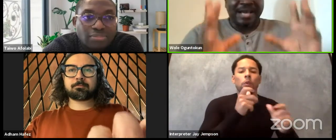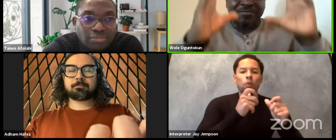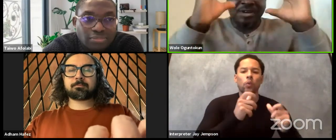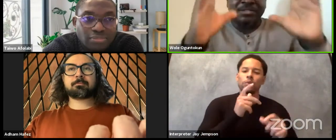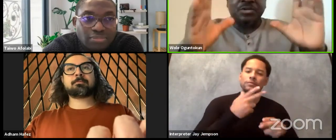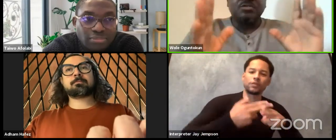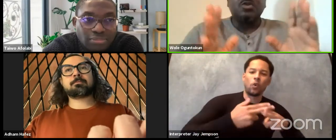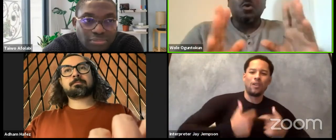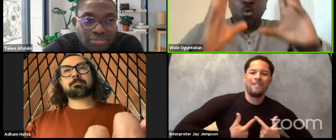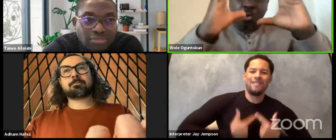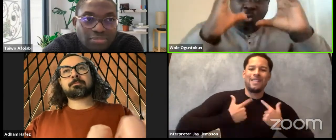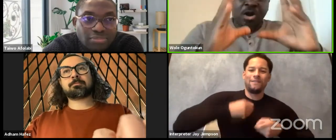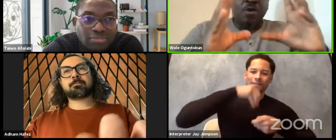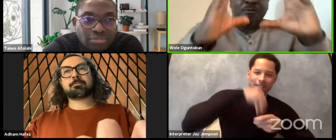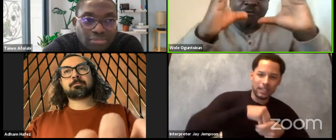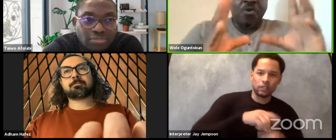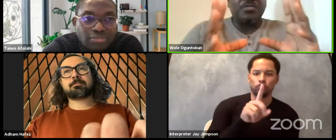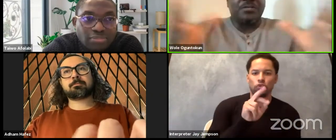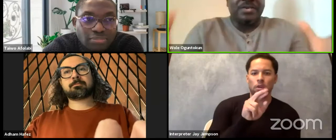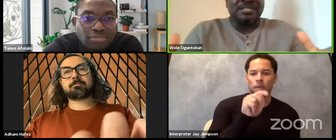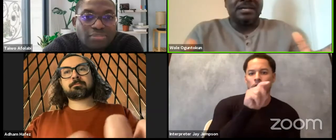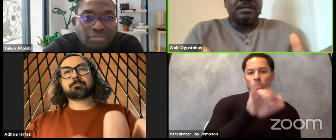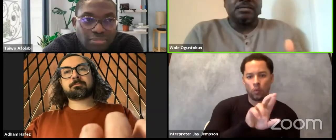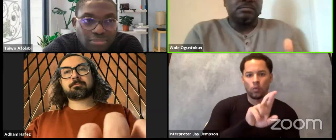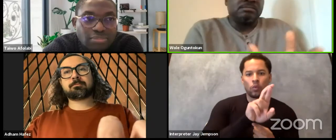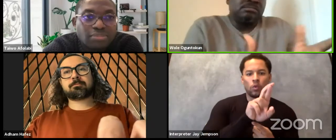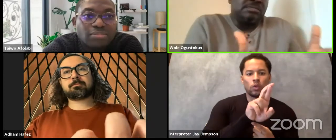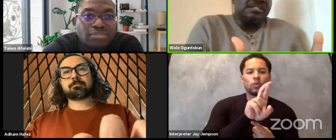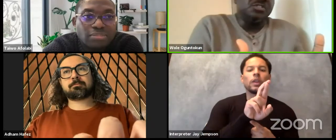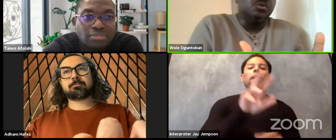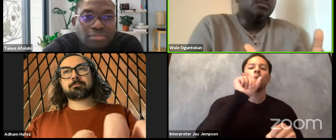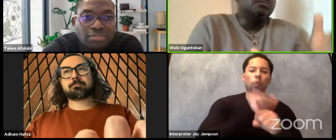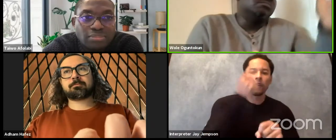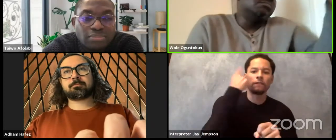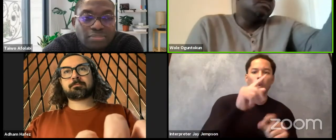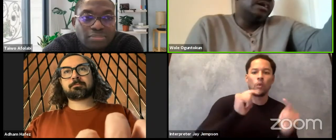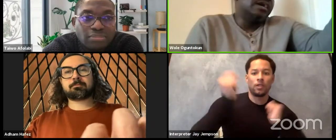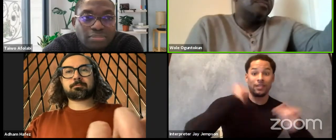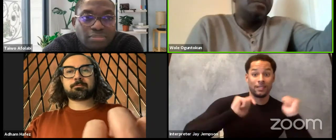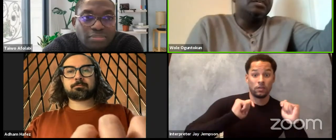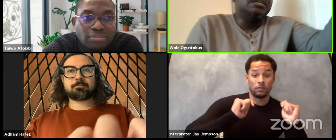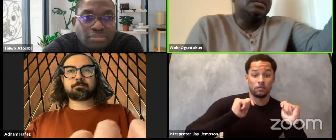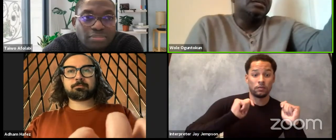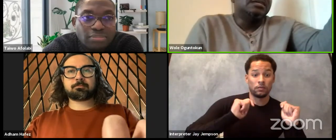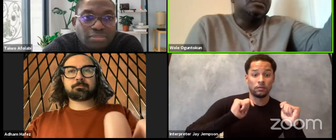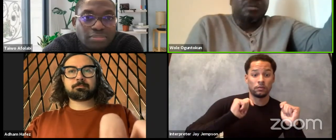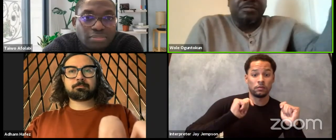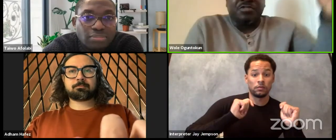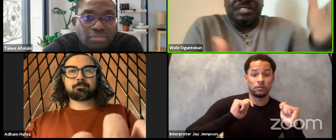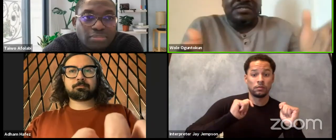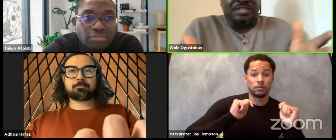they have dramaturgs who work for the theater. I don't know, maybe some of these festivals,